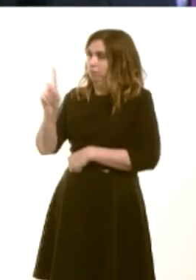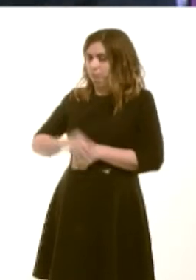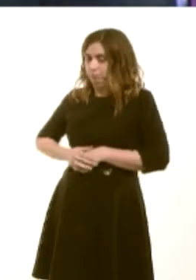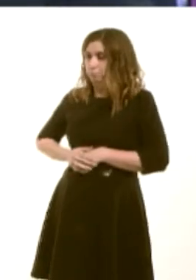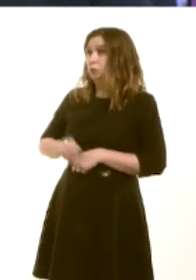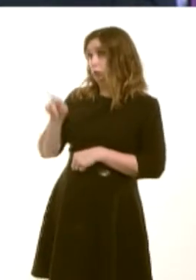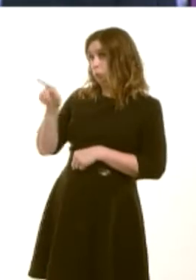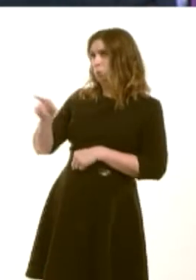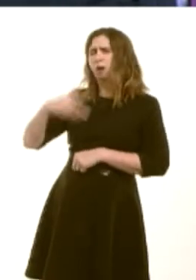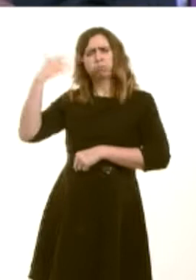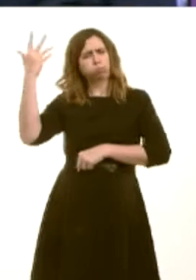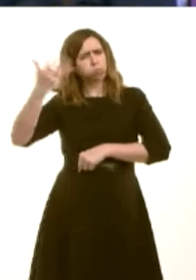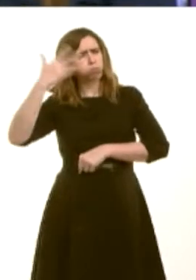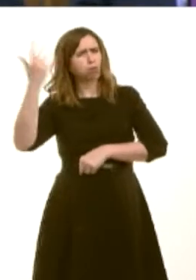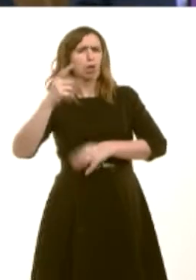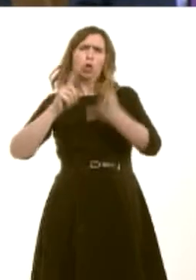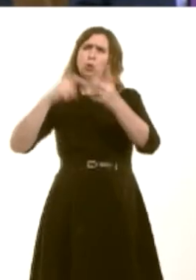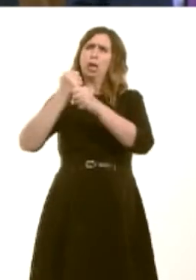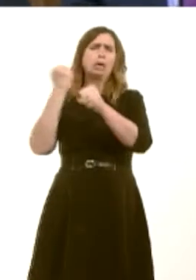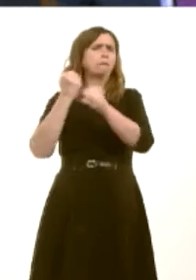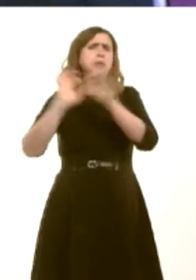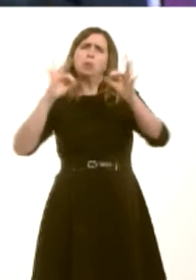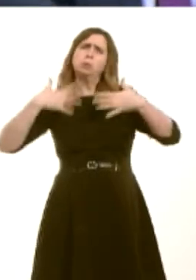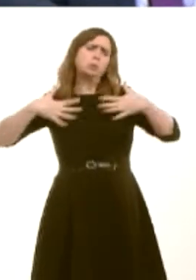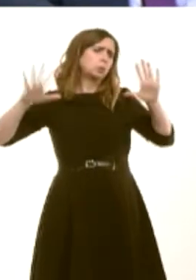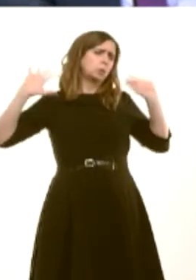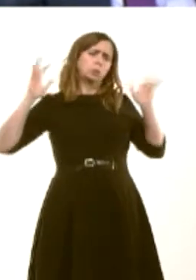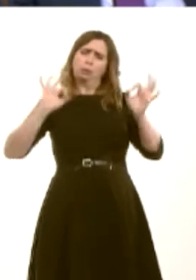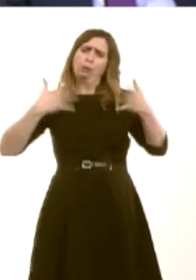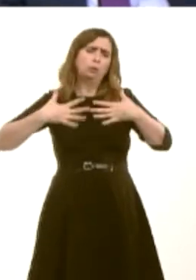there claiming that UK Government has no role in this at all, but, as Iíve mentioned before,